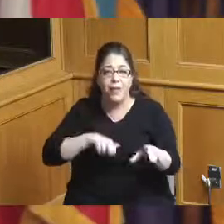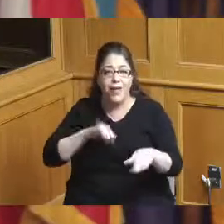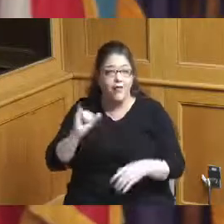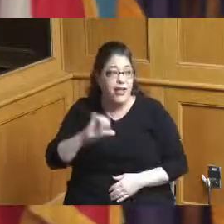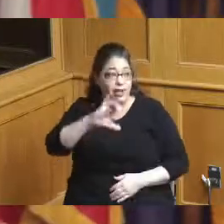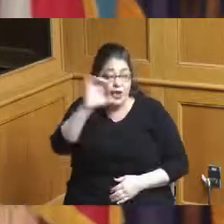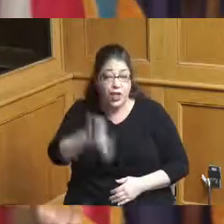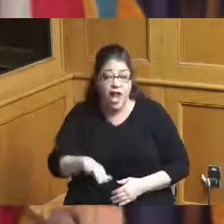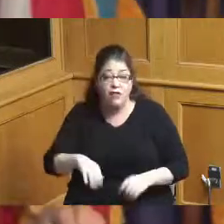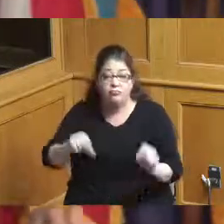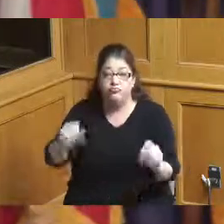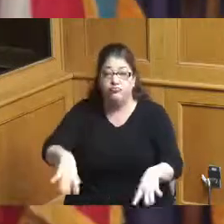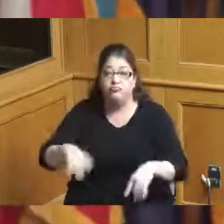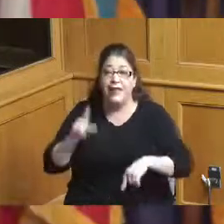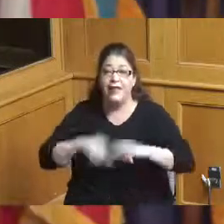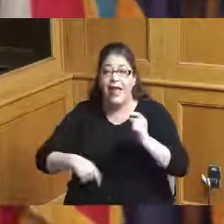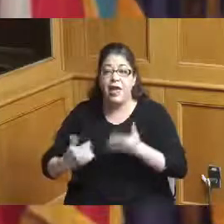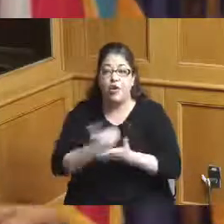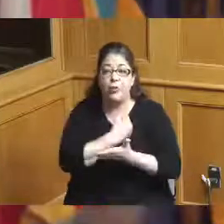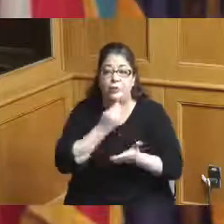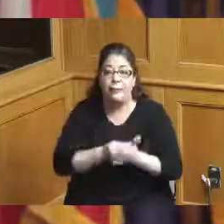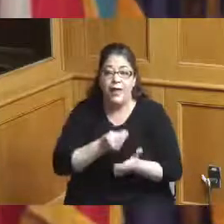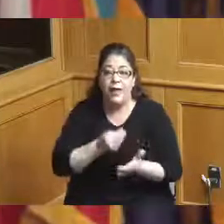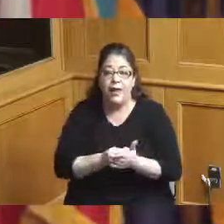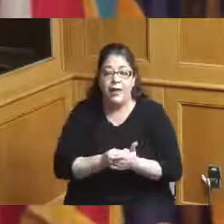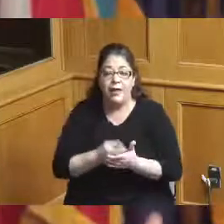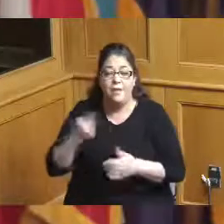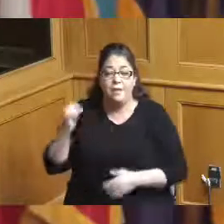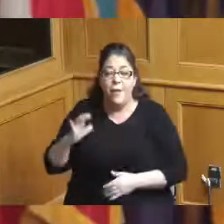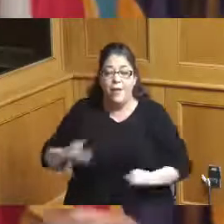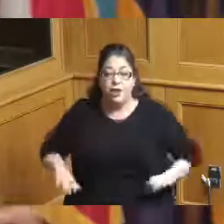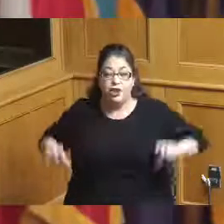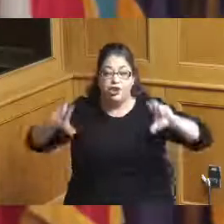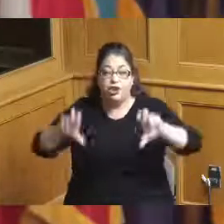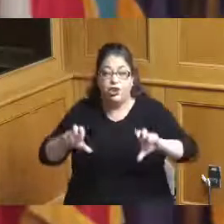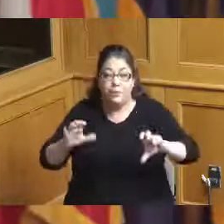because they couldn't make money the public would put in the money but we wouldn't make any money